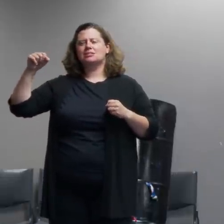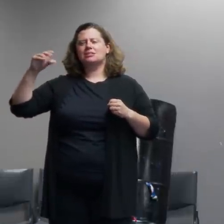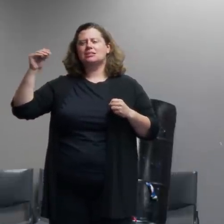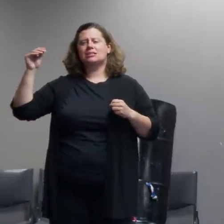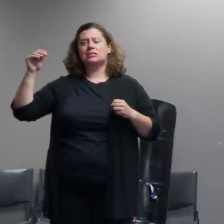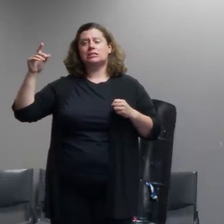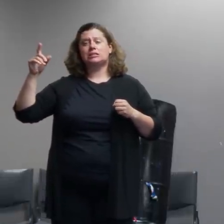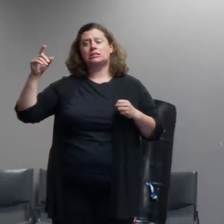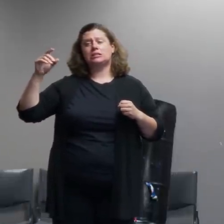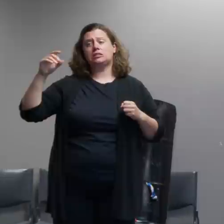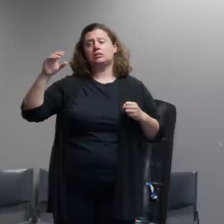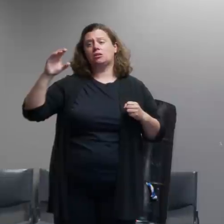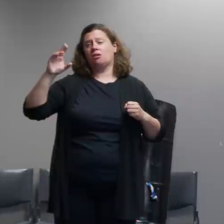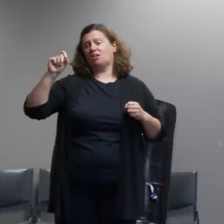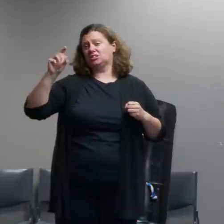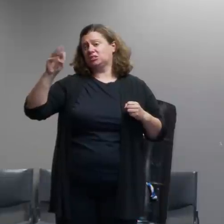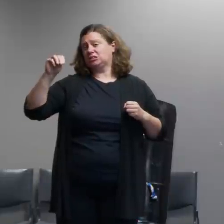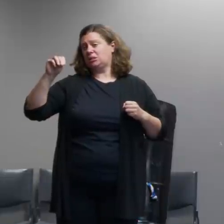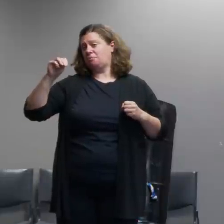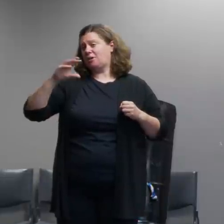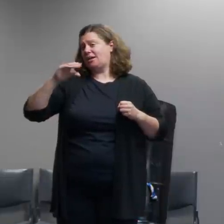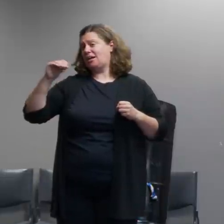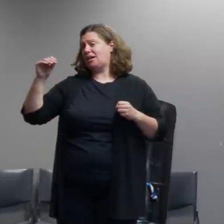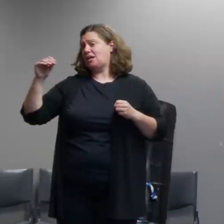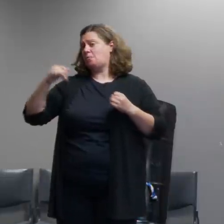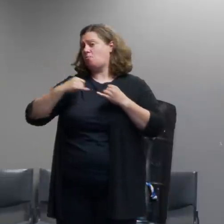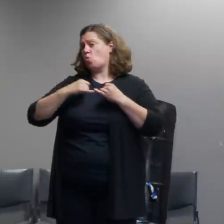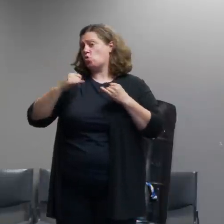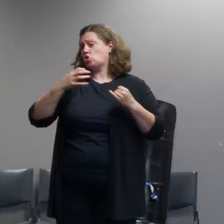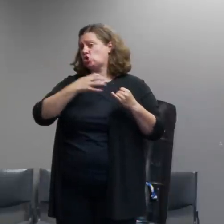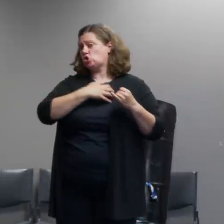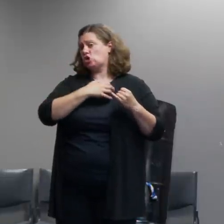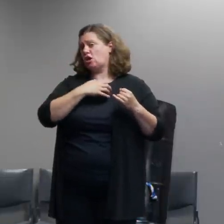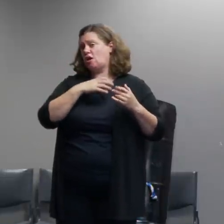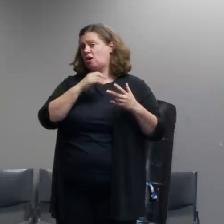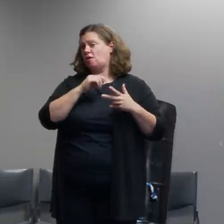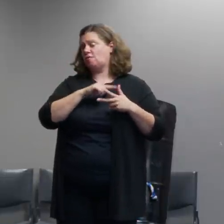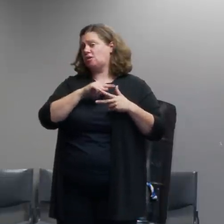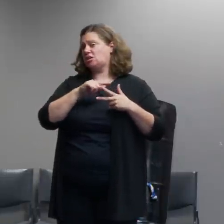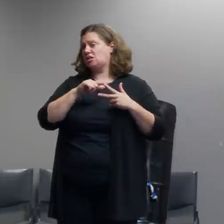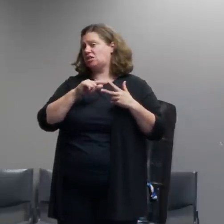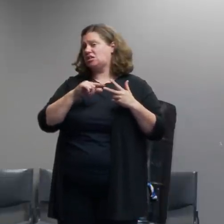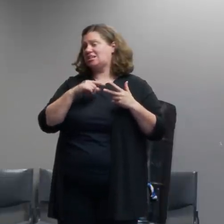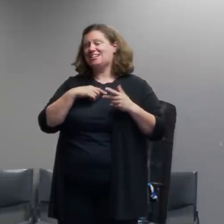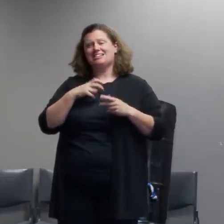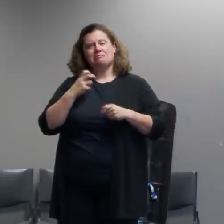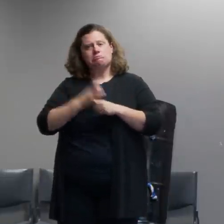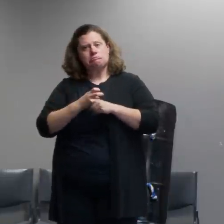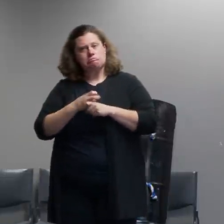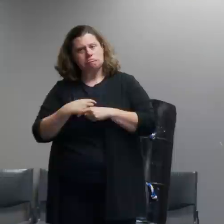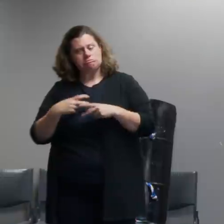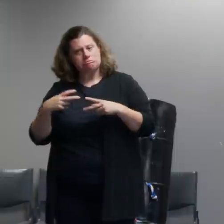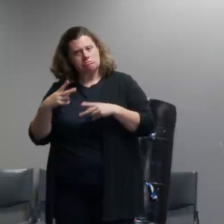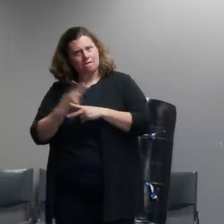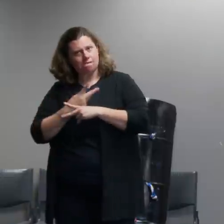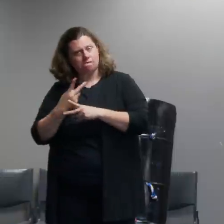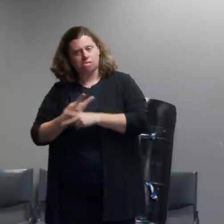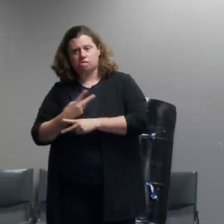protection there may have been others it would it's harder for me to answer that question than it would be for federal protective